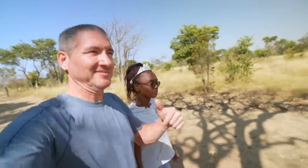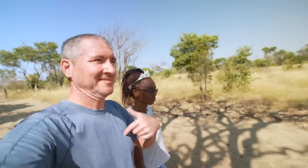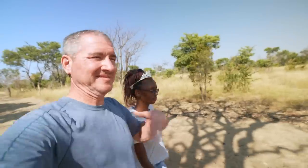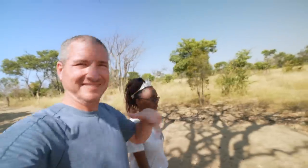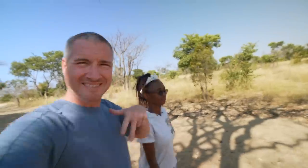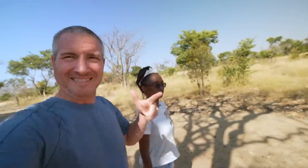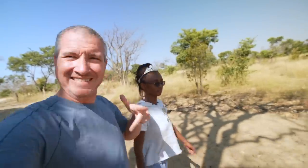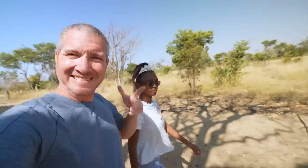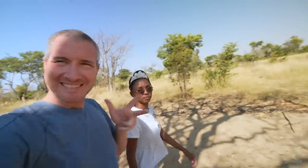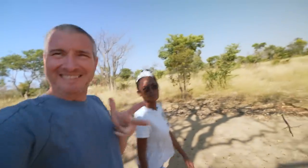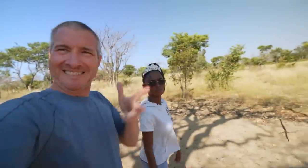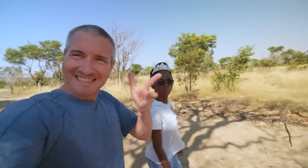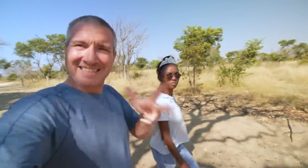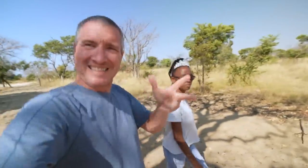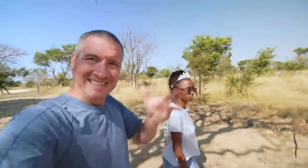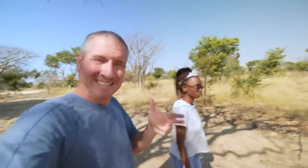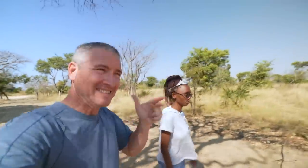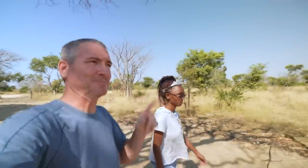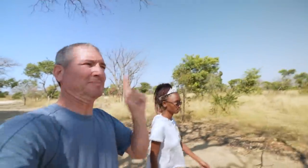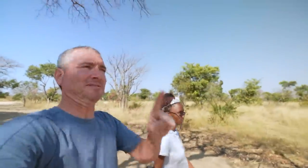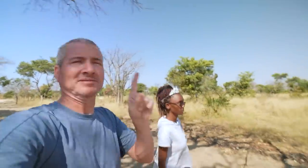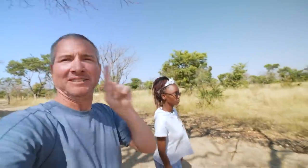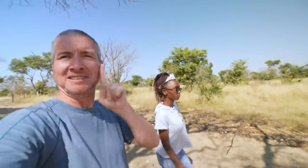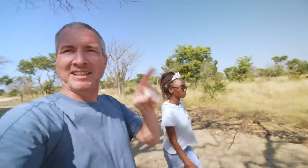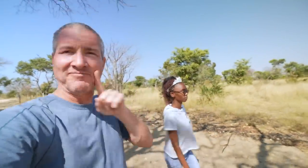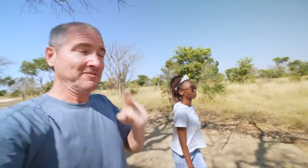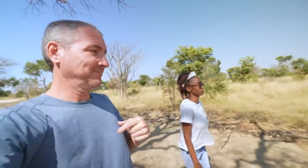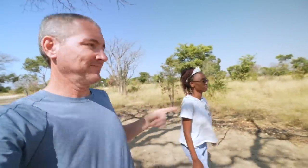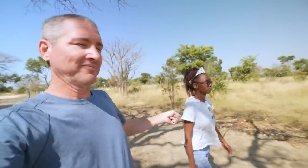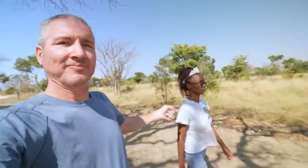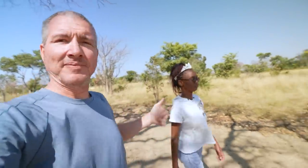It was a bumpy ride, making it to the Deaf person we’re meeting.